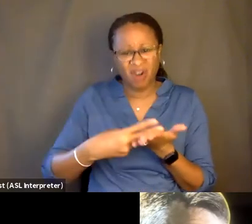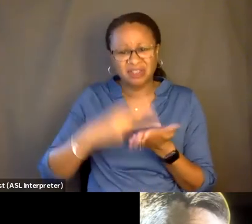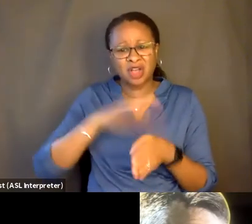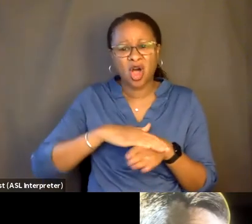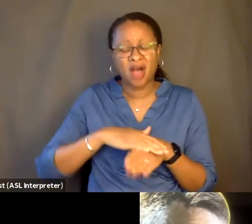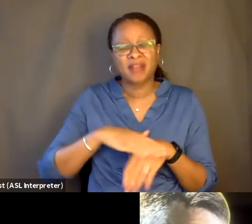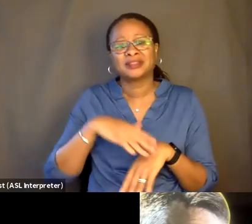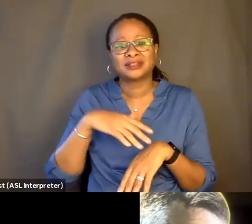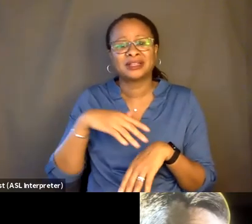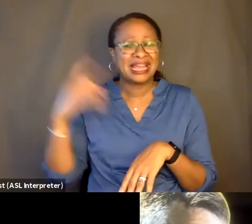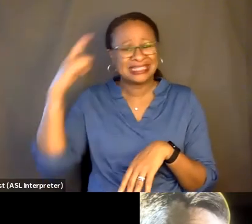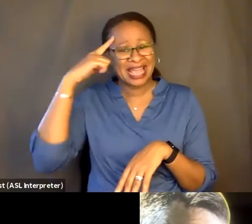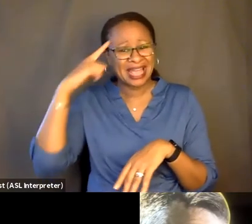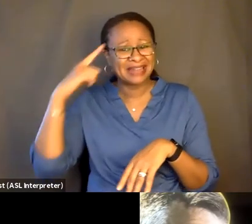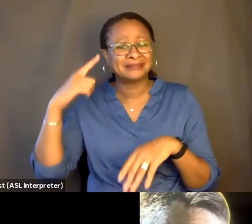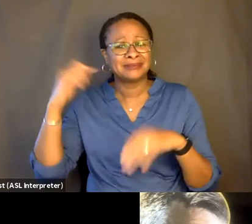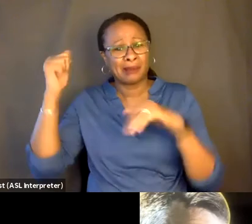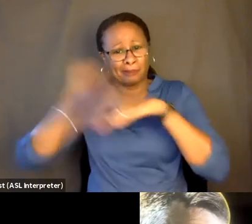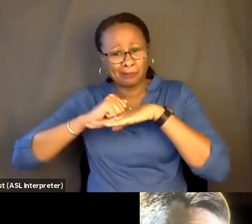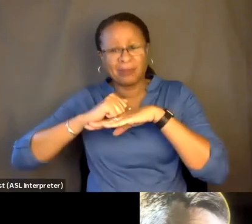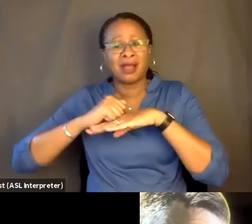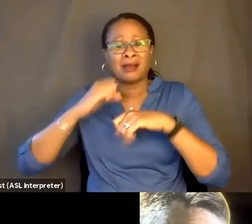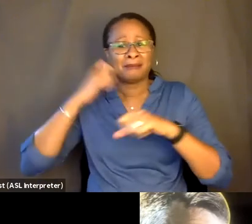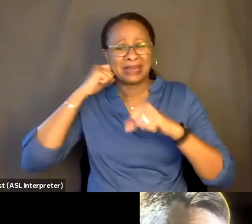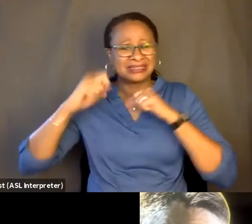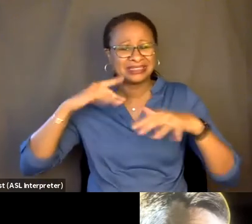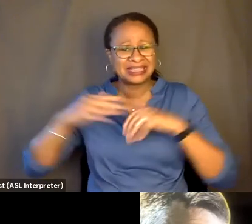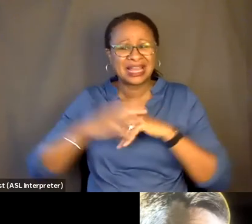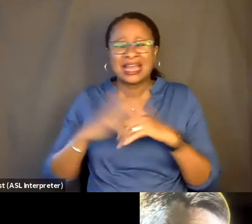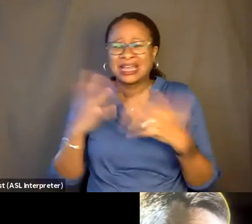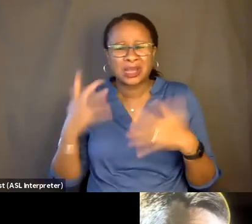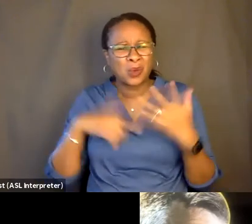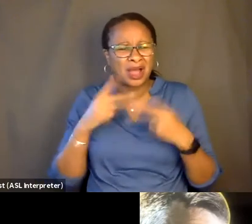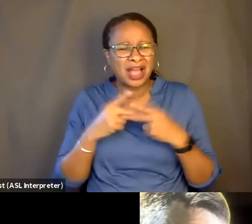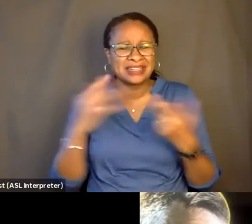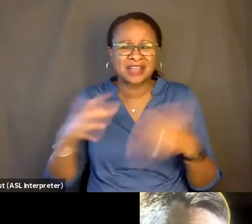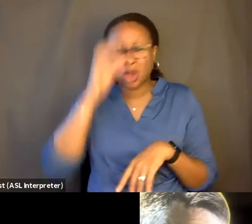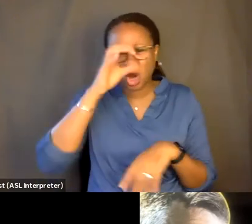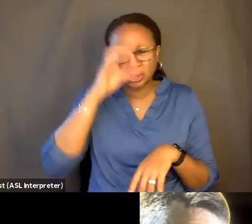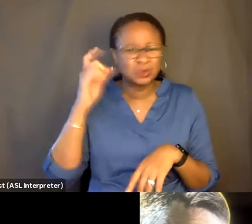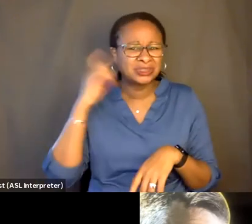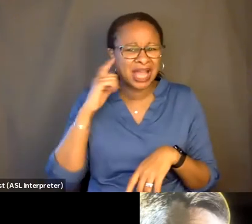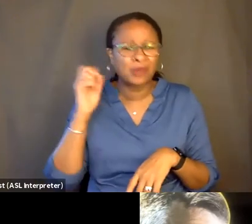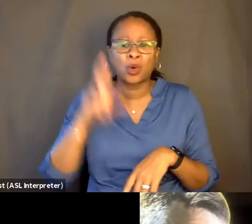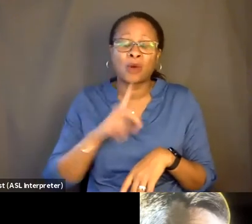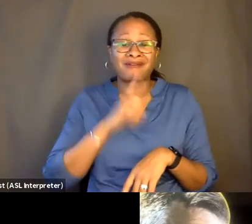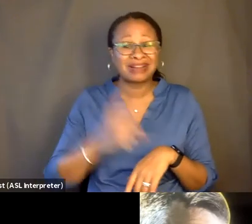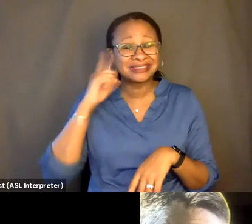That's like he's for sure dead with that thunk. Or is it a Roadrunner thunk? You know? So we played with tone on a--